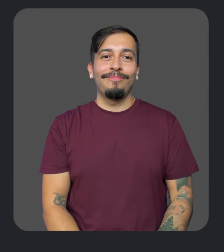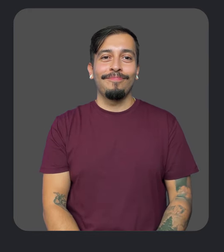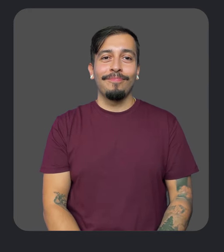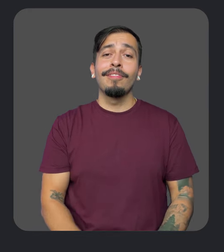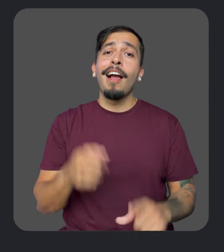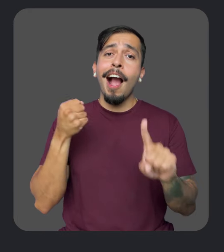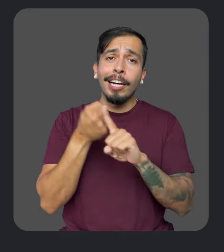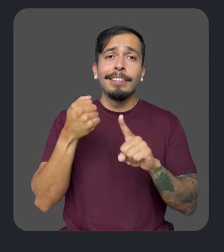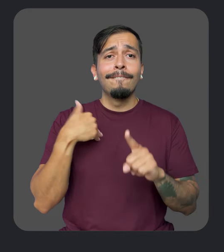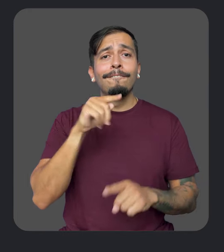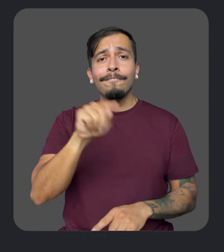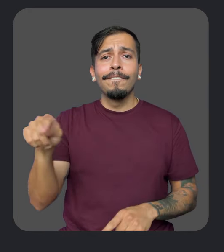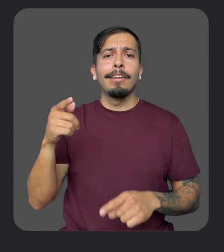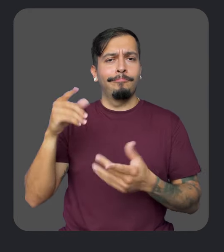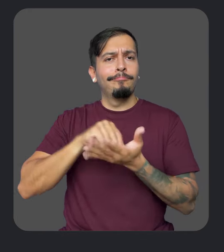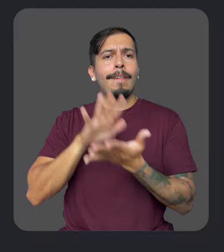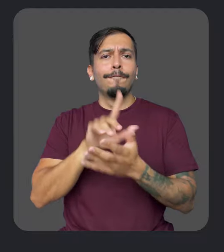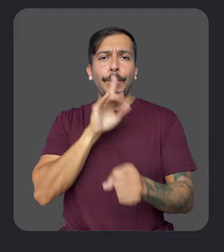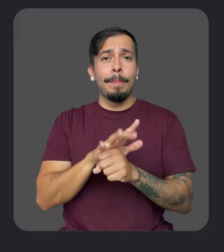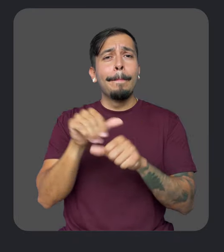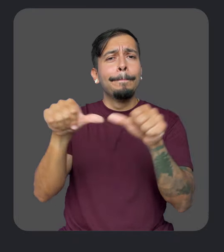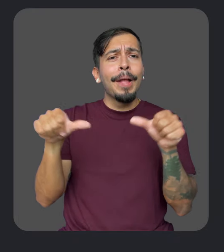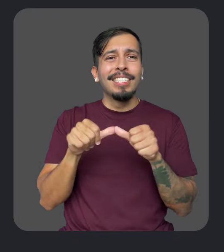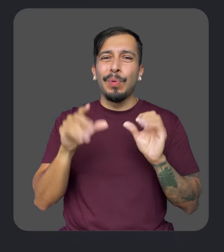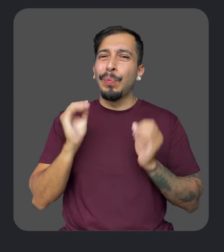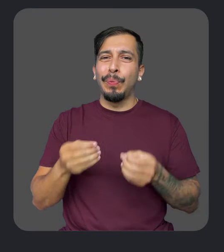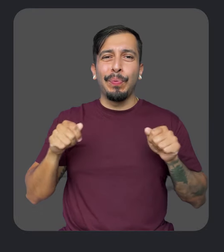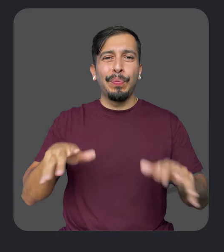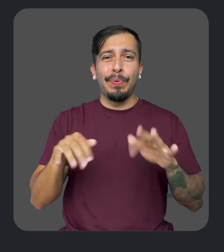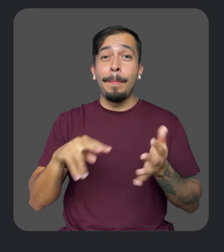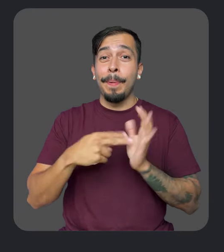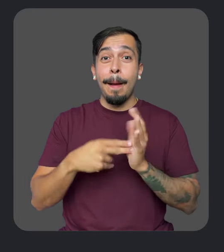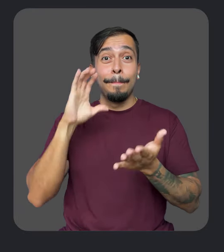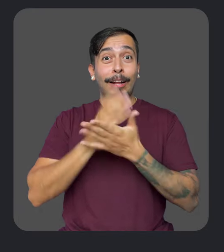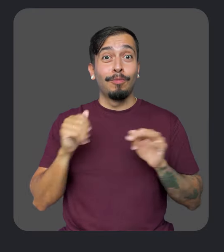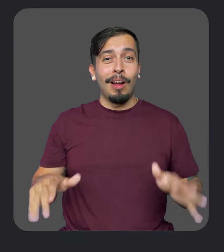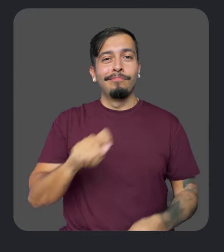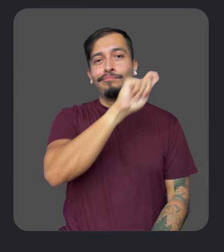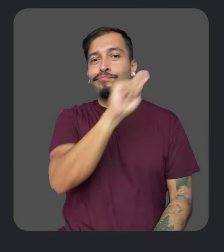And in cases where our contributors have confirmed that a place doesn't have an accessible entrance, the wheelchair icon will have a strikethrough.